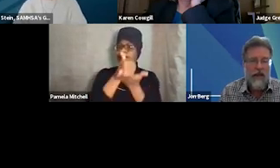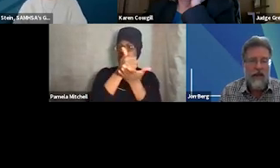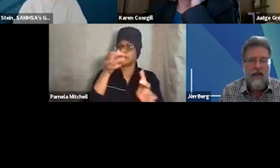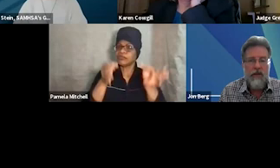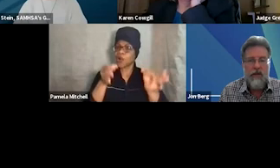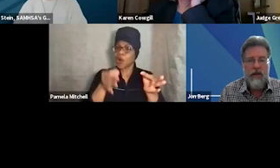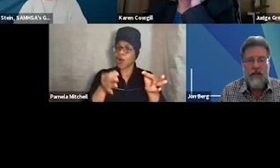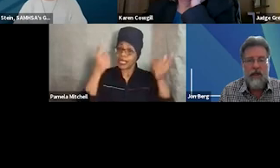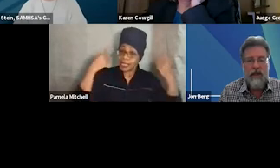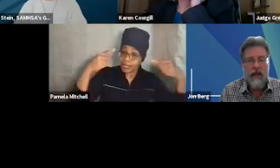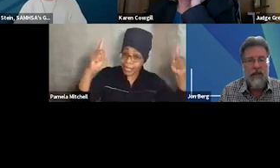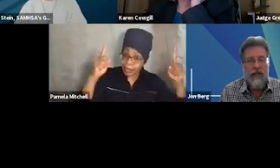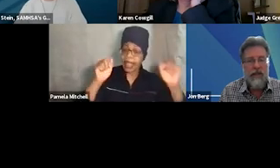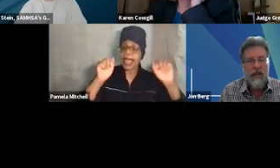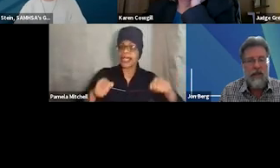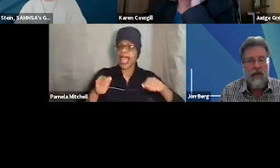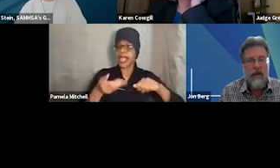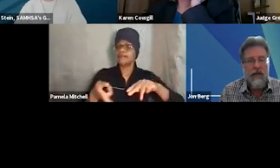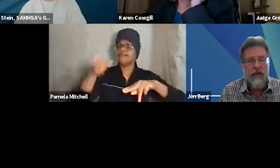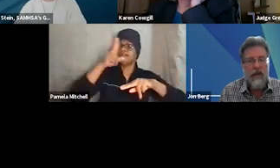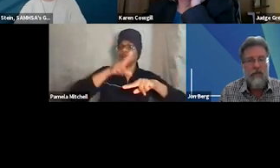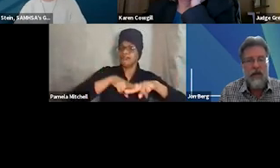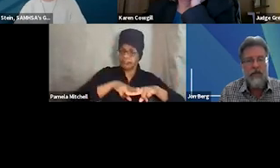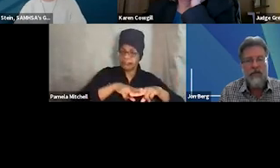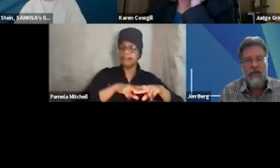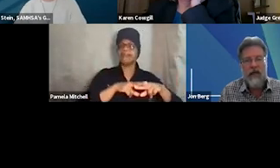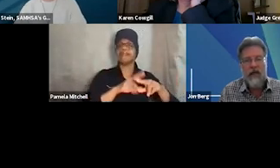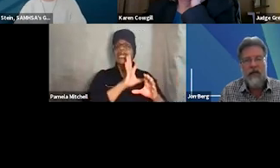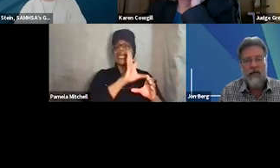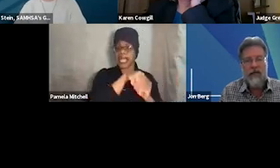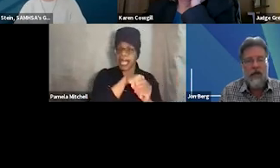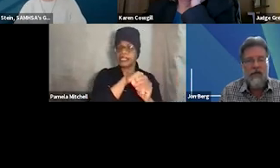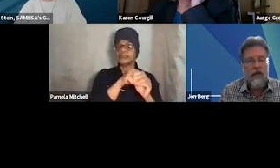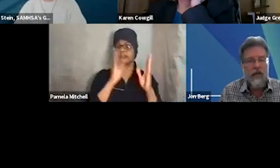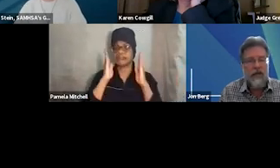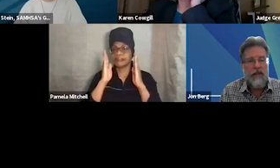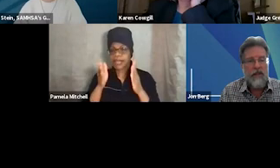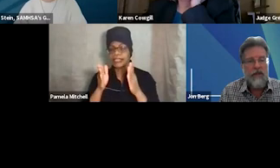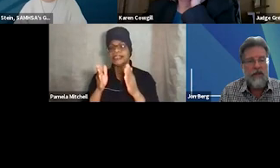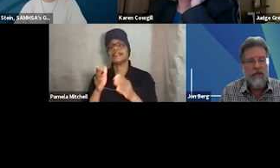can lead to increased client engagement, retention, and positive treatment outcomes for participants.